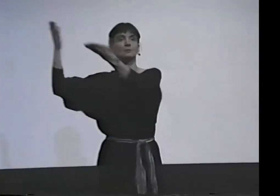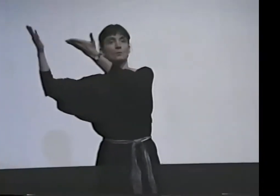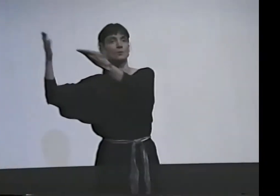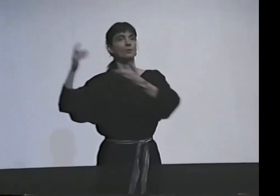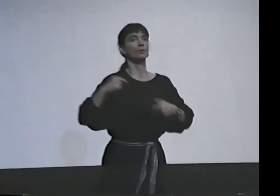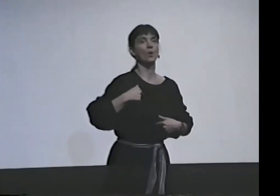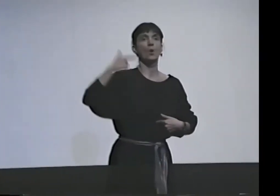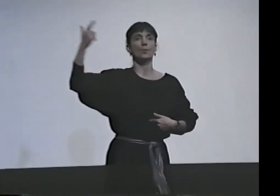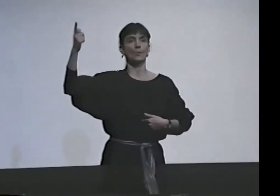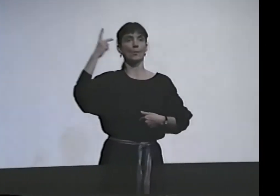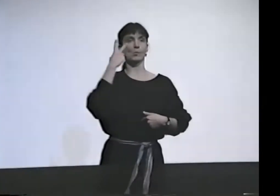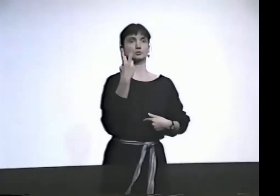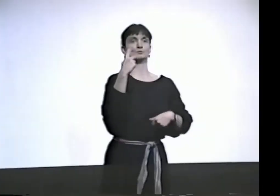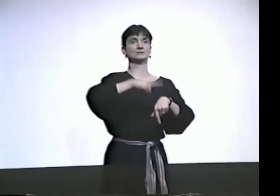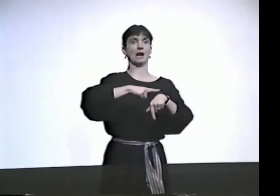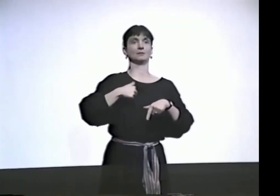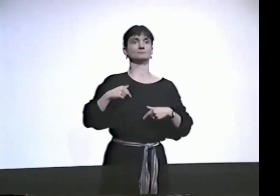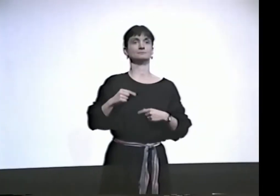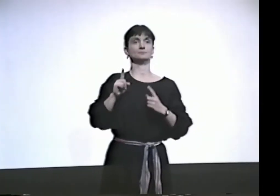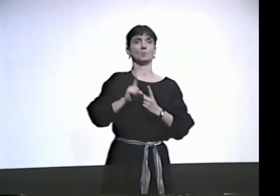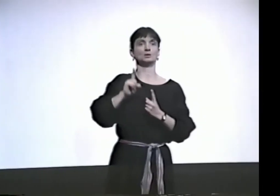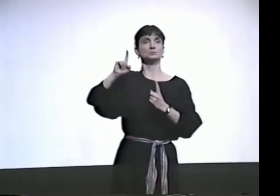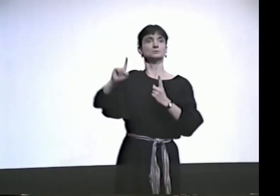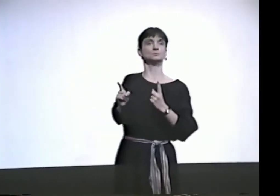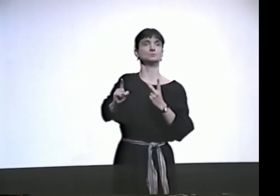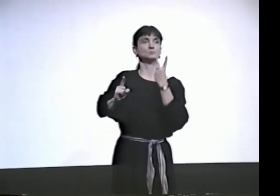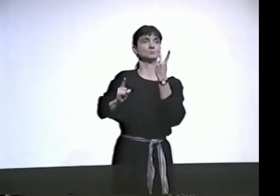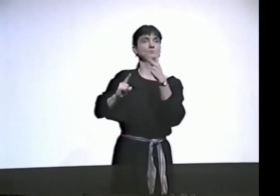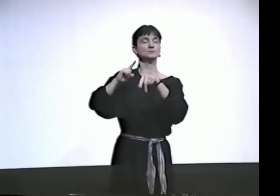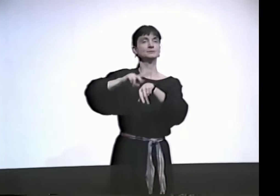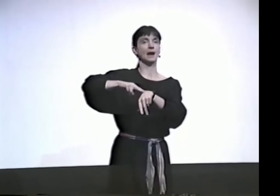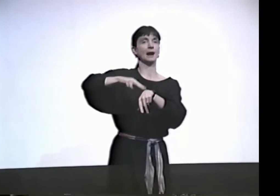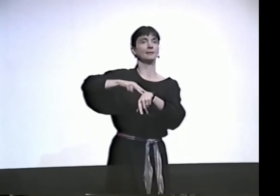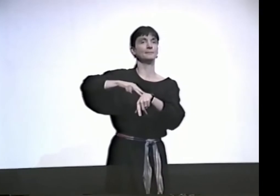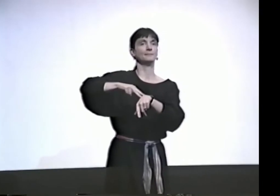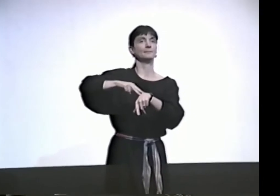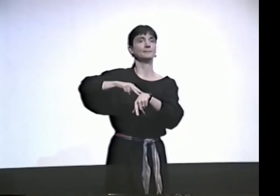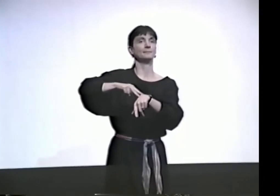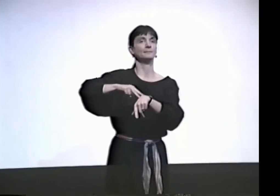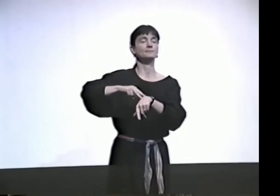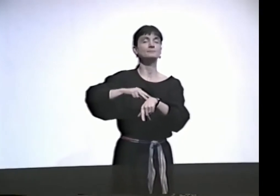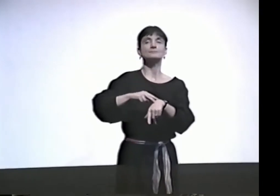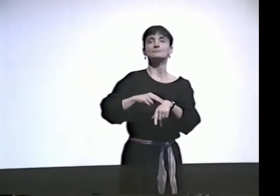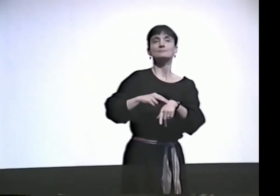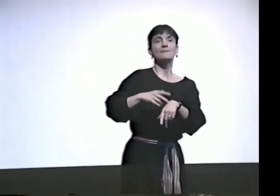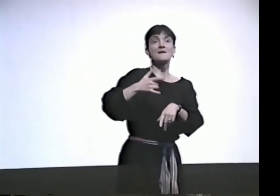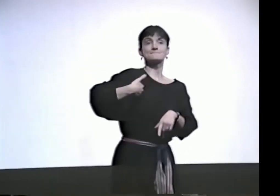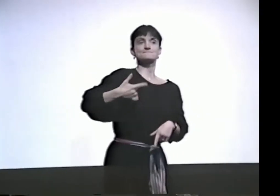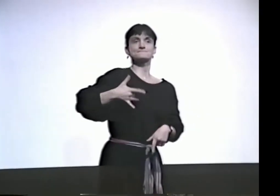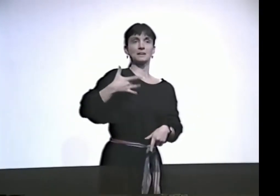AND IT GOES INSTEAD OF 3s TO 2s. I MIGHT COUNT SOMETHING, A CERTAIN MOVEMENT,